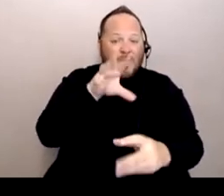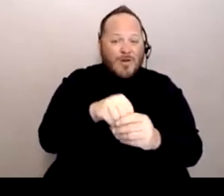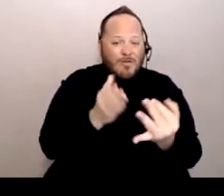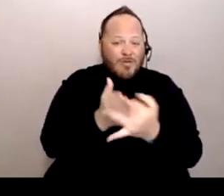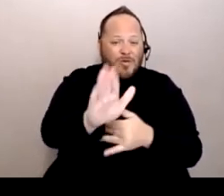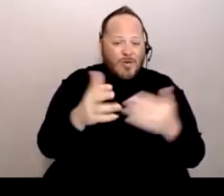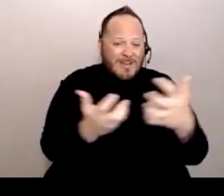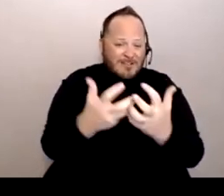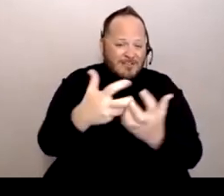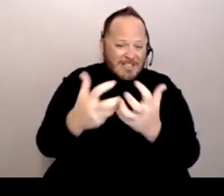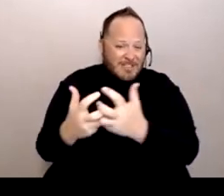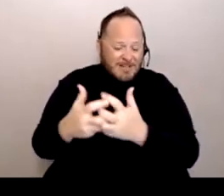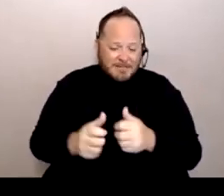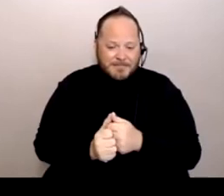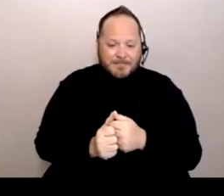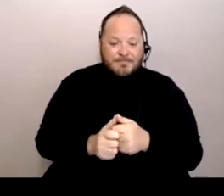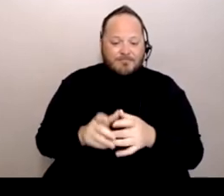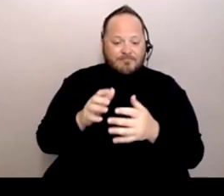Follow the legislations, follow the policies.